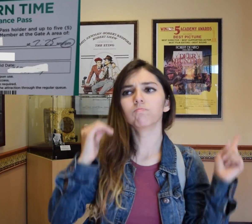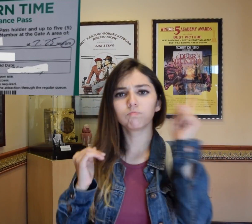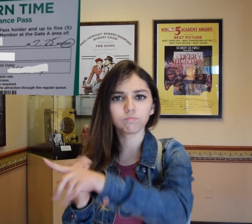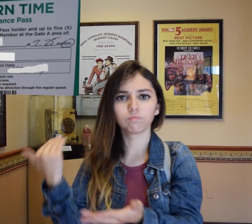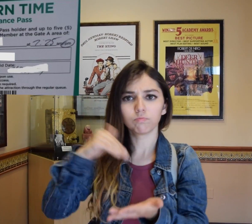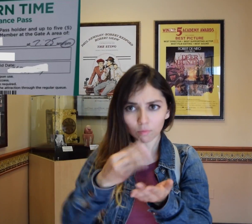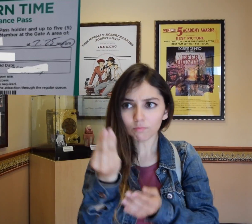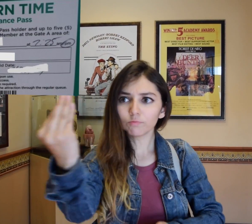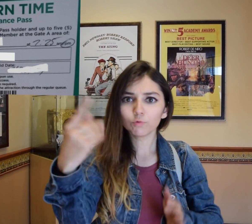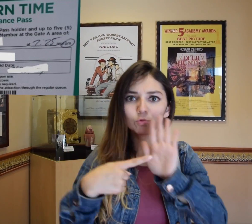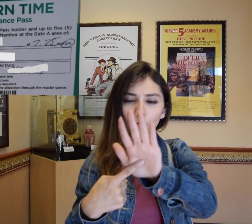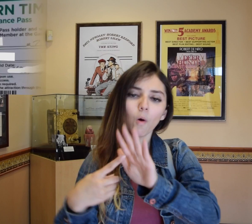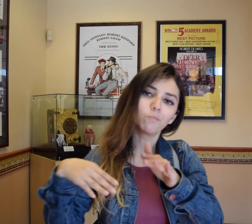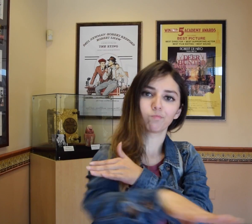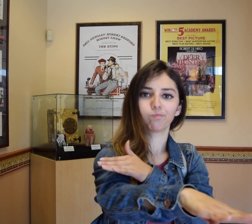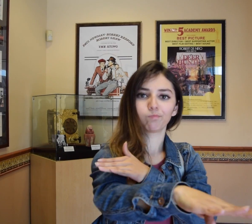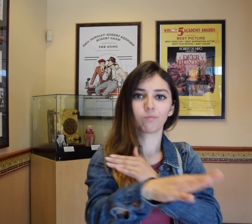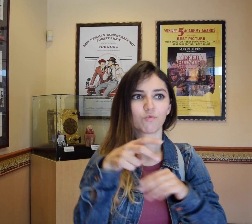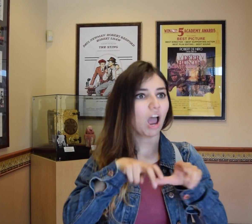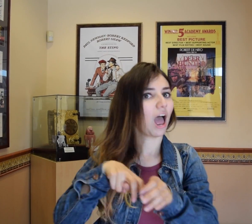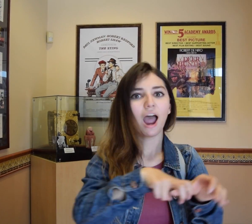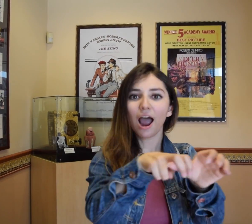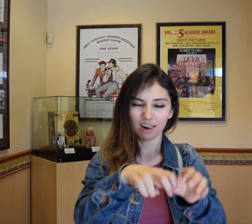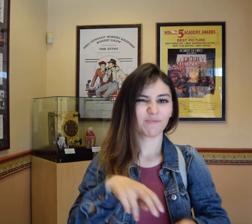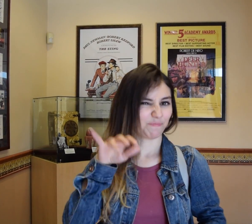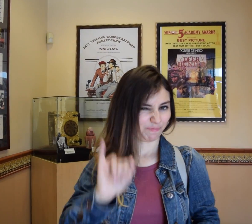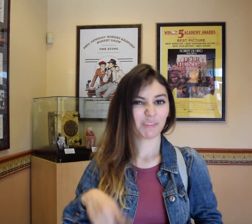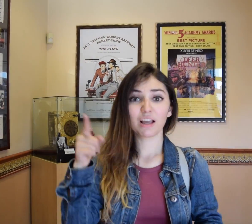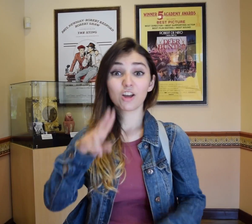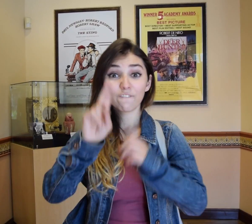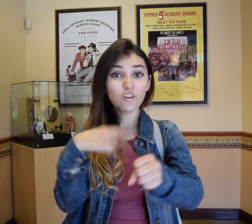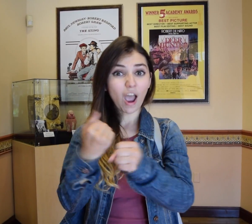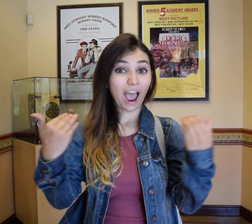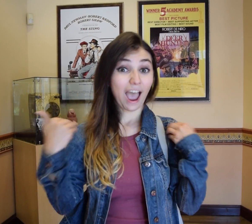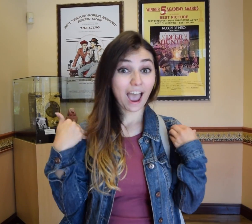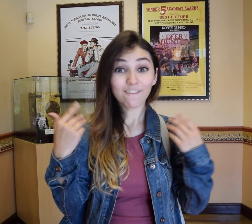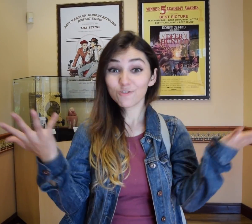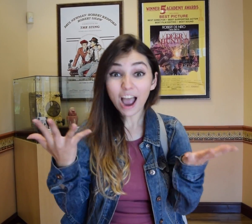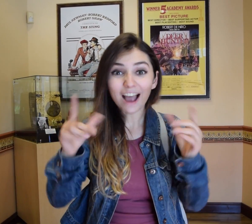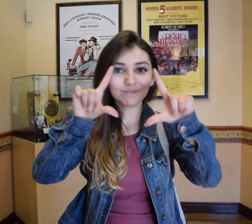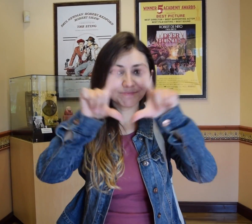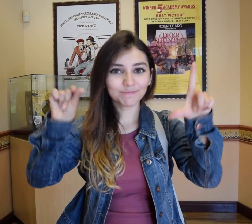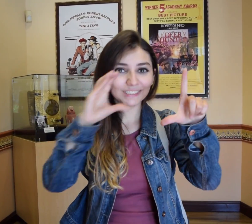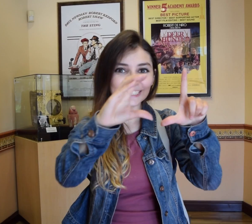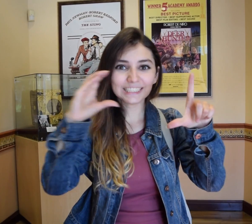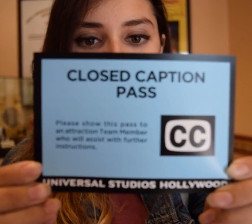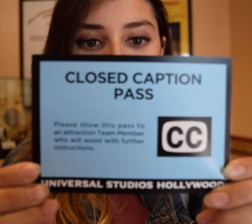You can go back at 4 pm and show your return card to enter for the rides Universal Studios also has CC card!